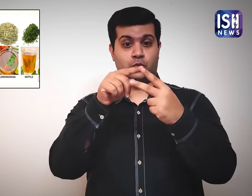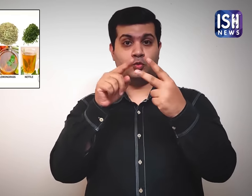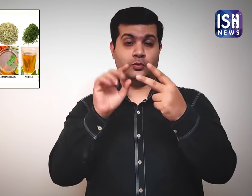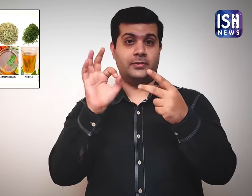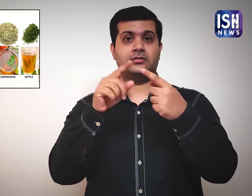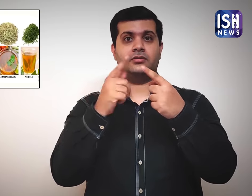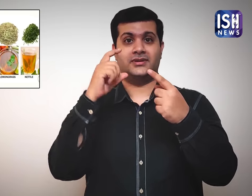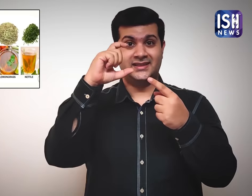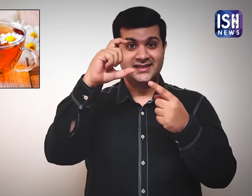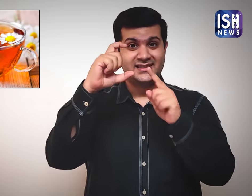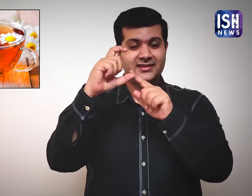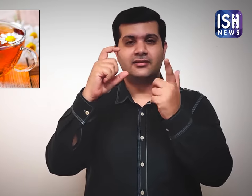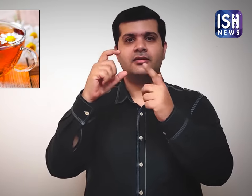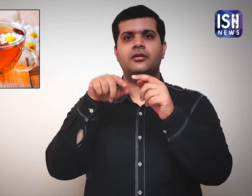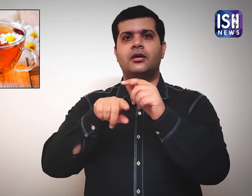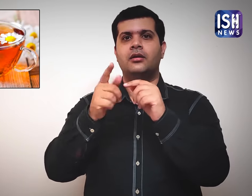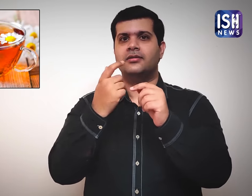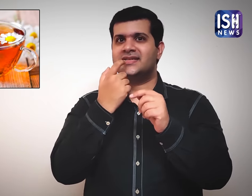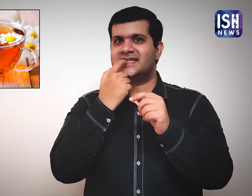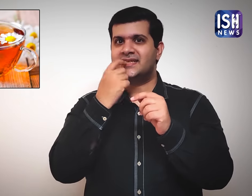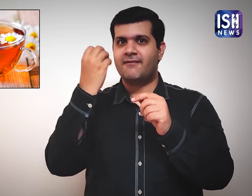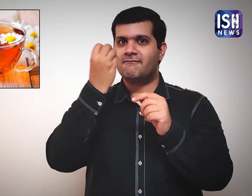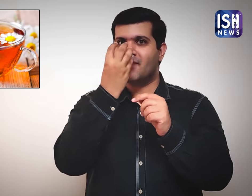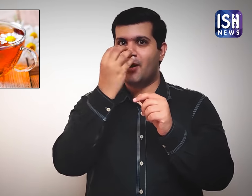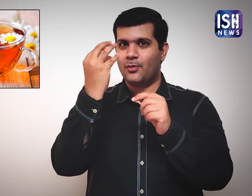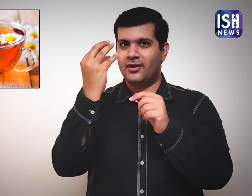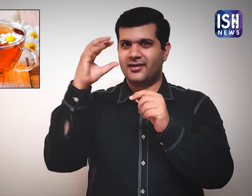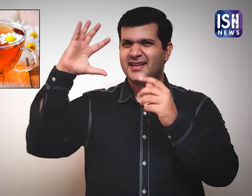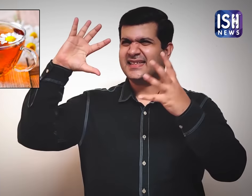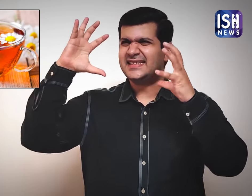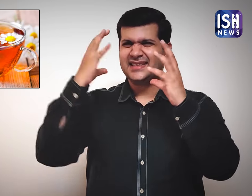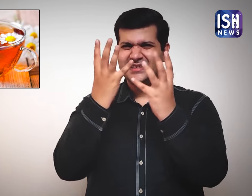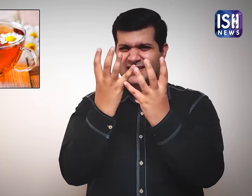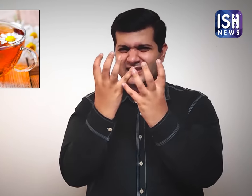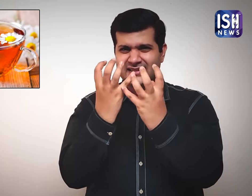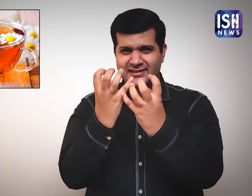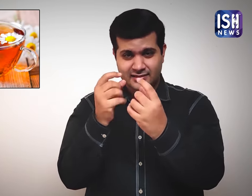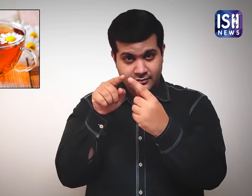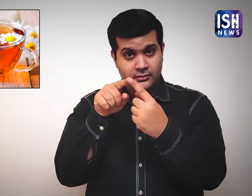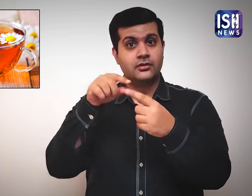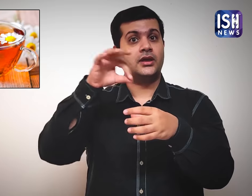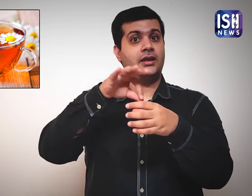Two which are good are Chamomile - made from dried white flowers -